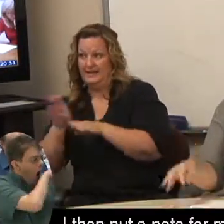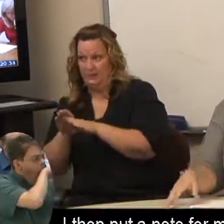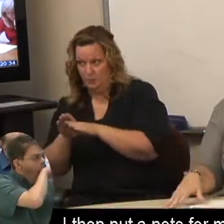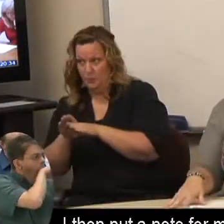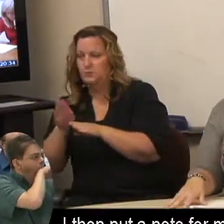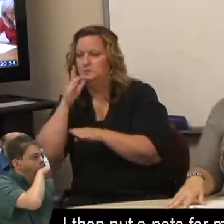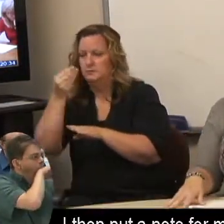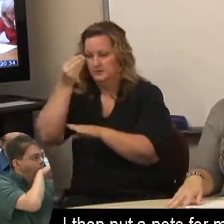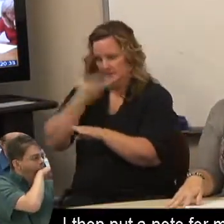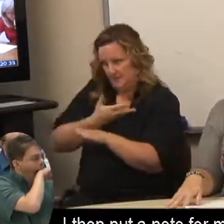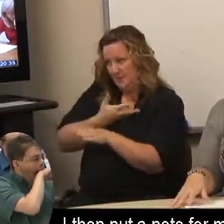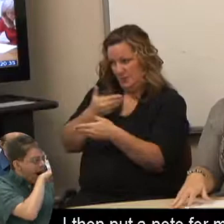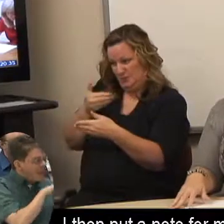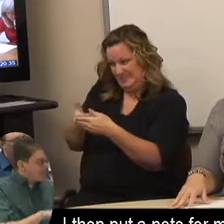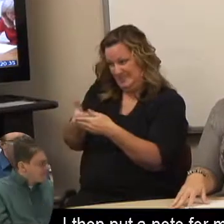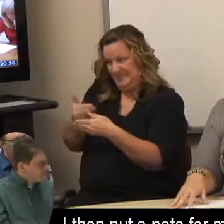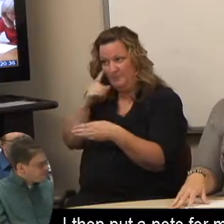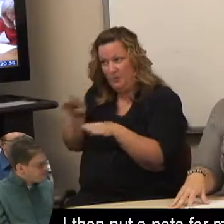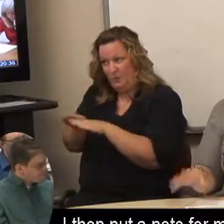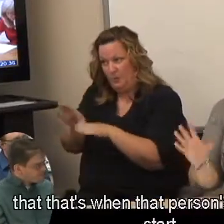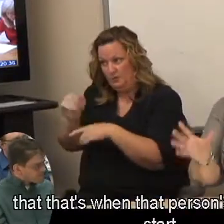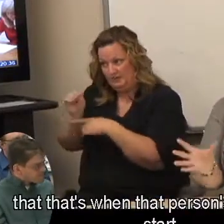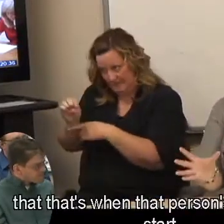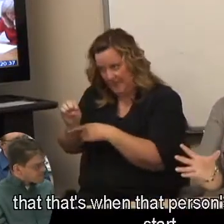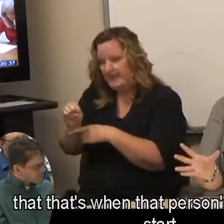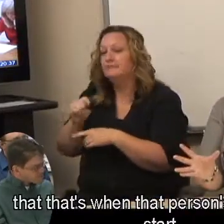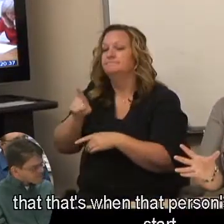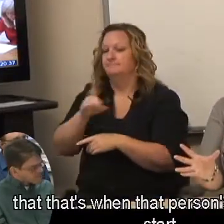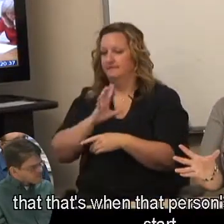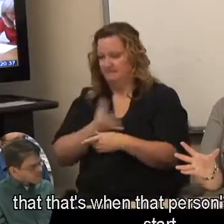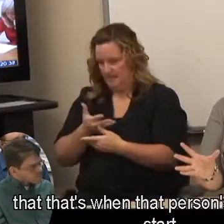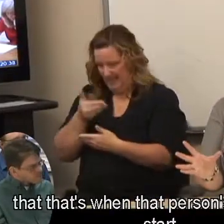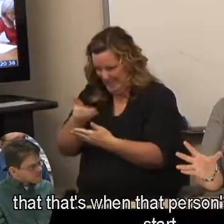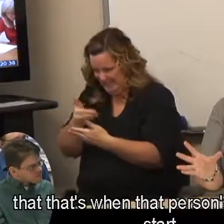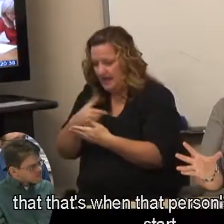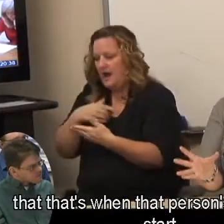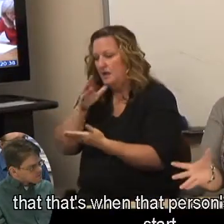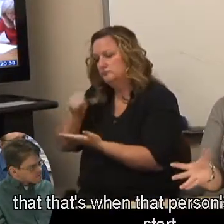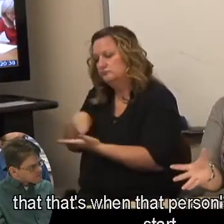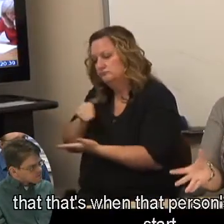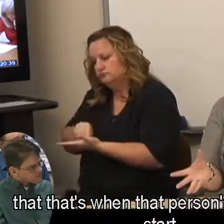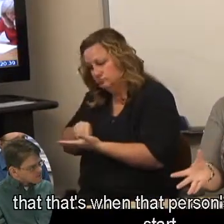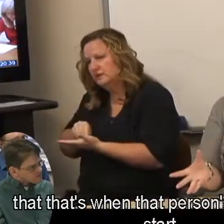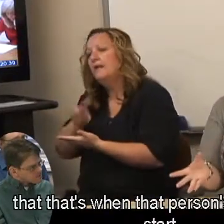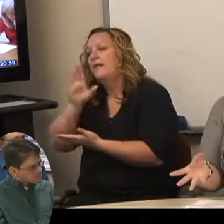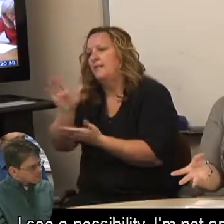I then put a note for myself, that that's when that person's budget will start.